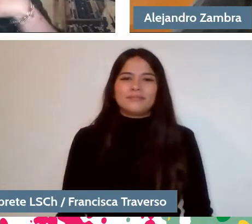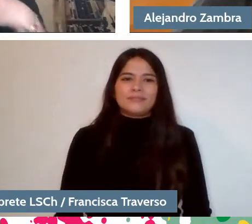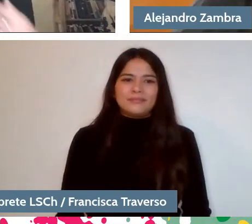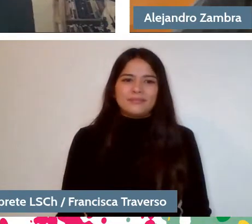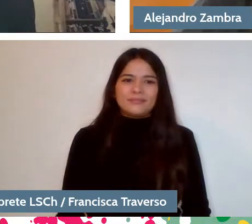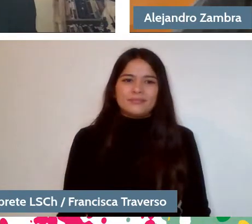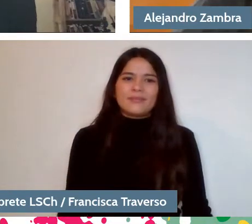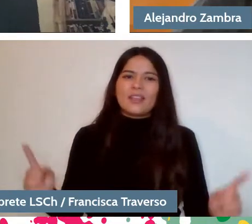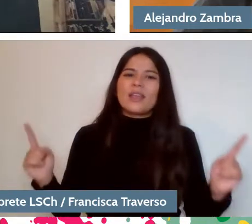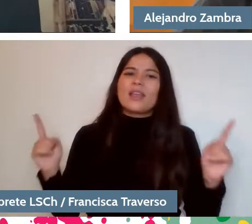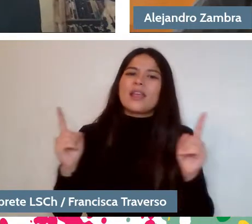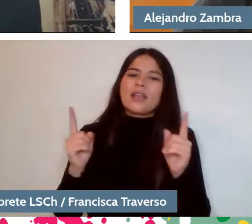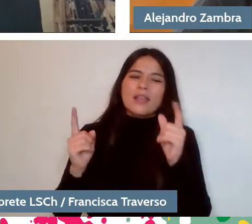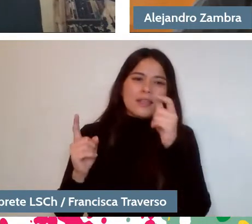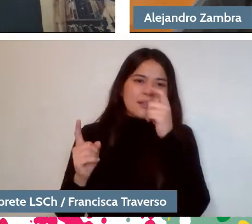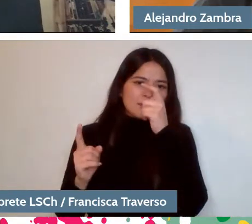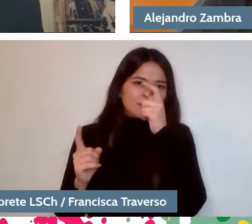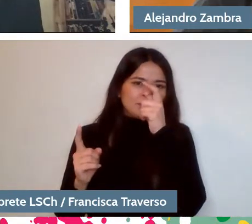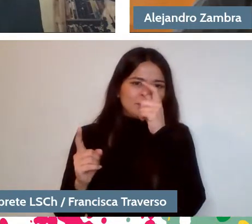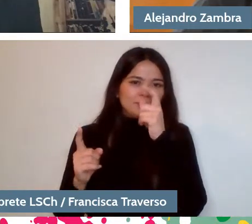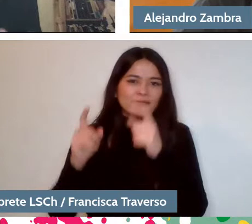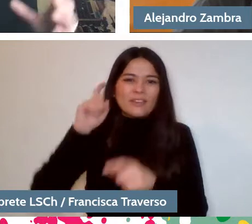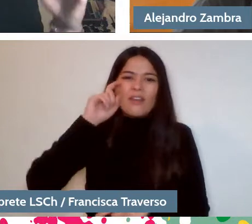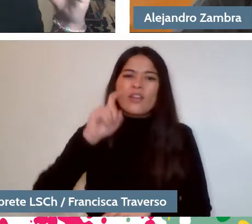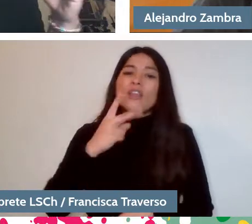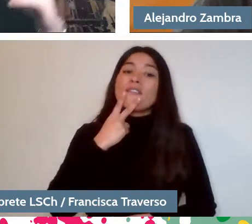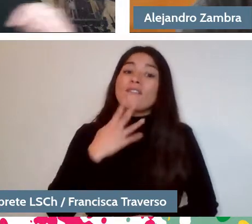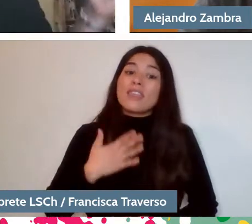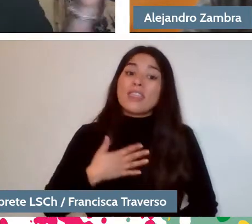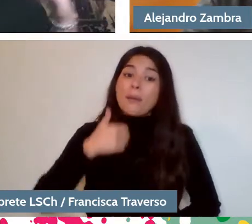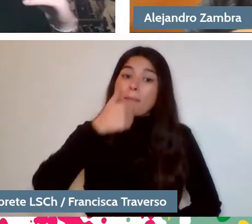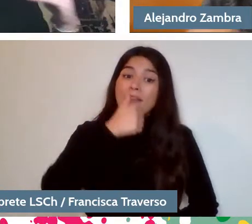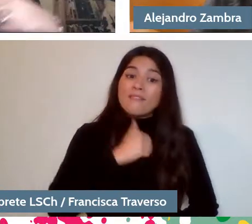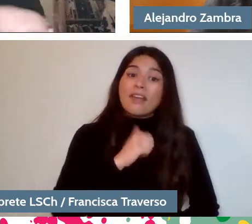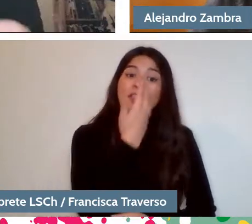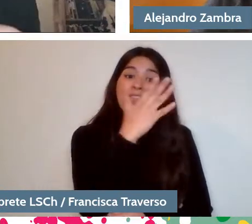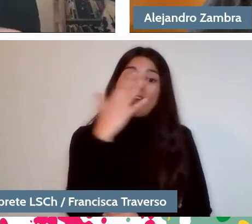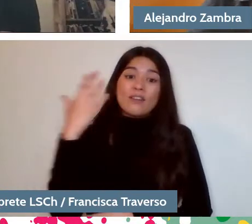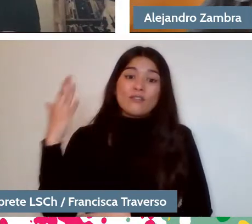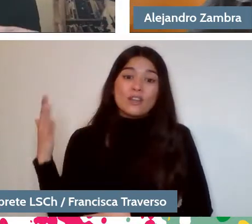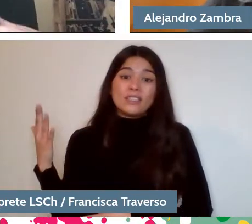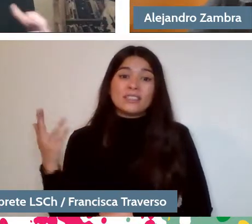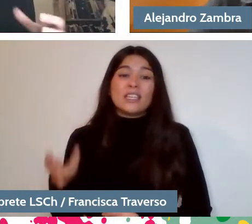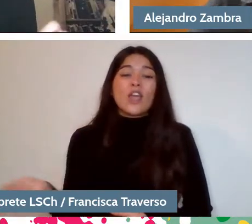my favorite of yours is also "The Private Lives of Trees". and rereading it now, with great joy,